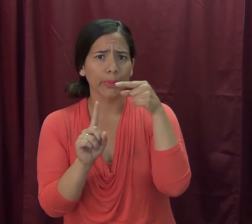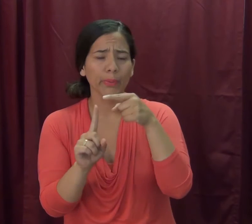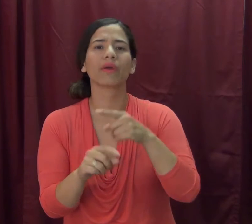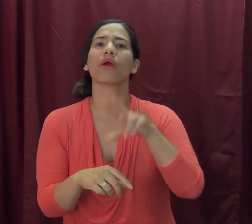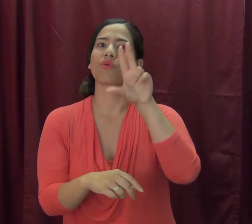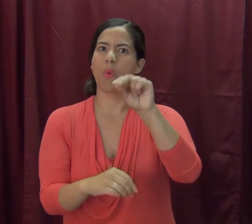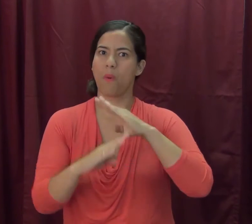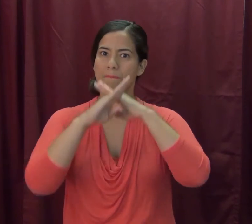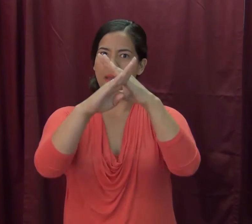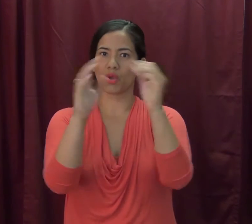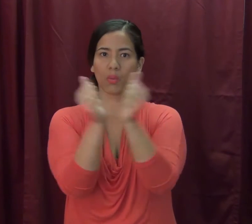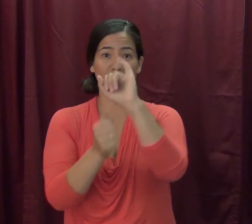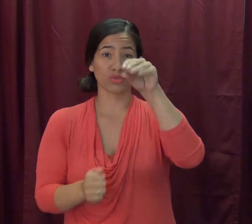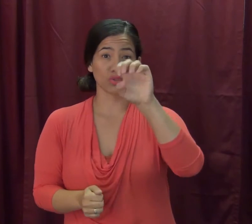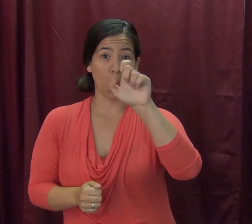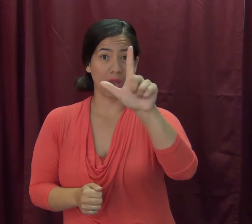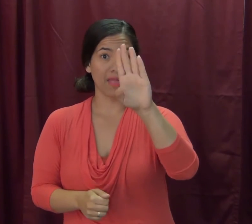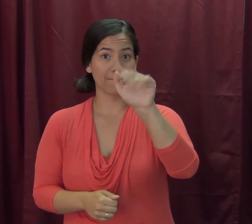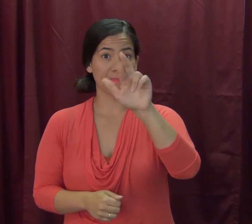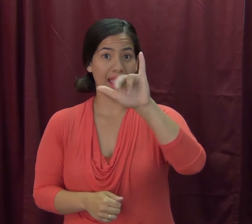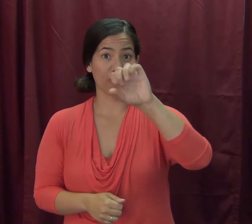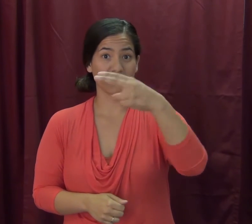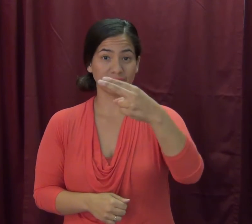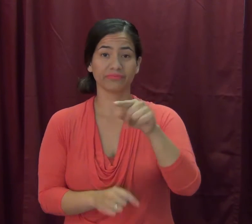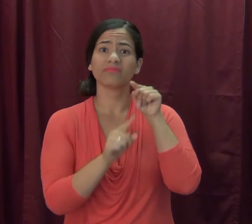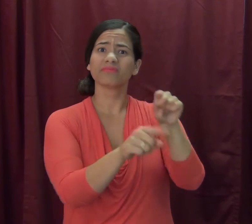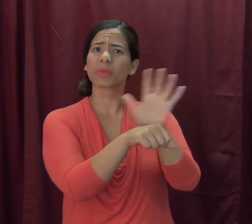by No Barriers with Joel Barish